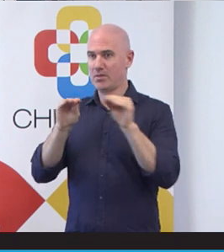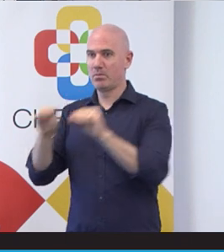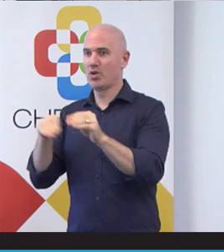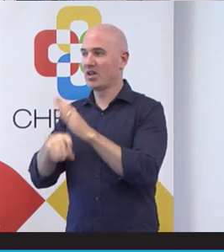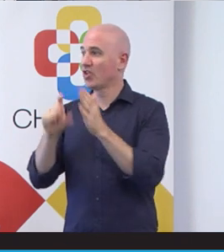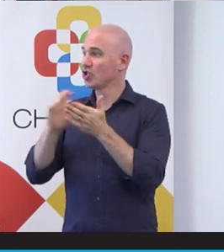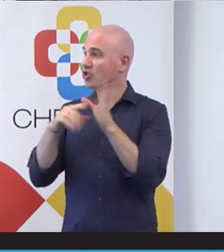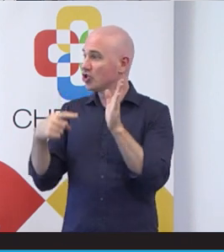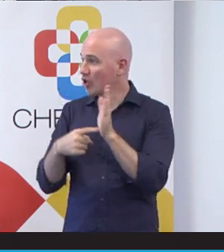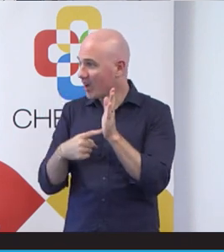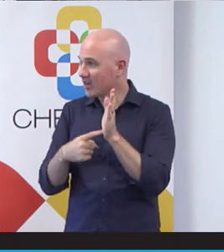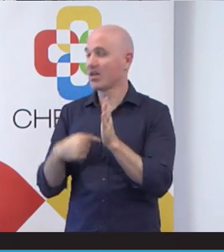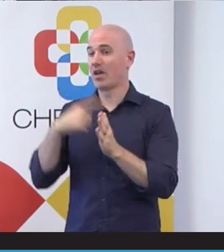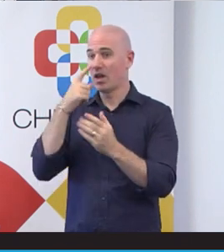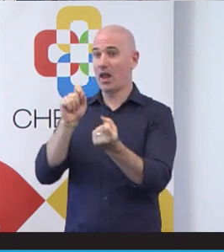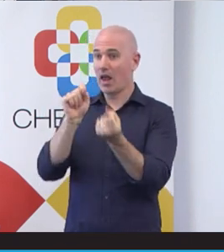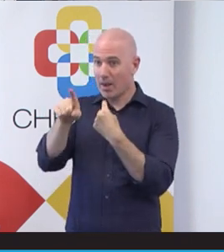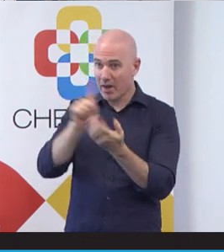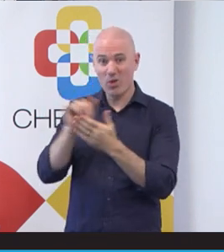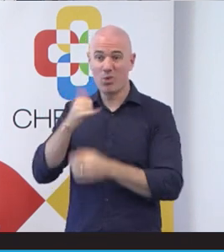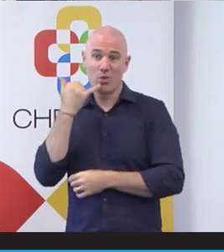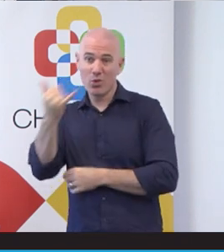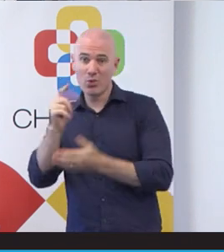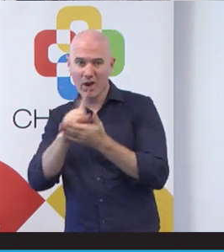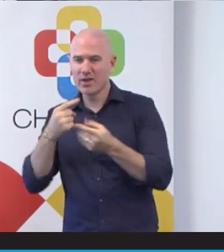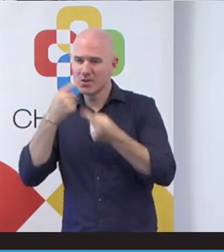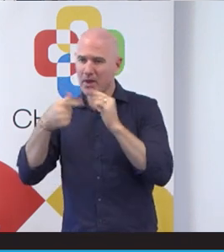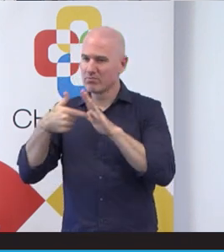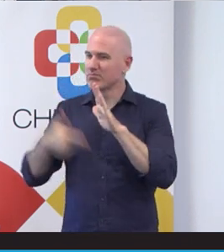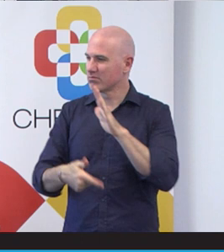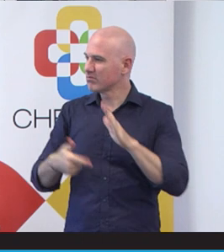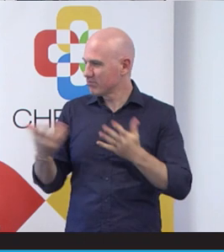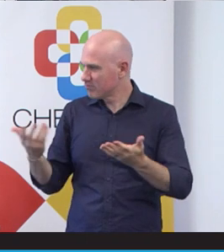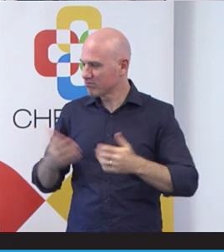email it or I can give you a call and sort of explain it a little bit more if you like.